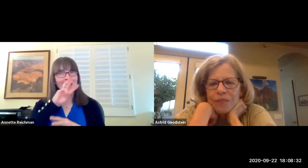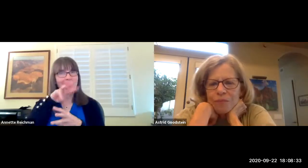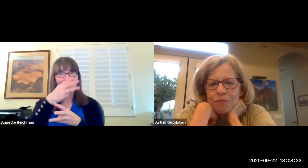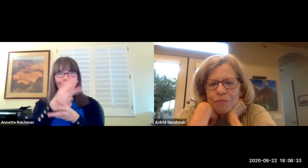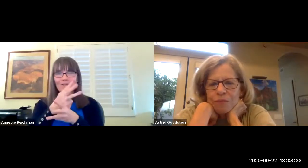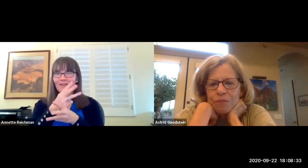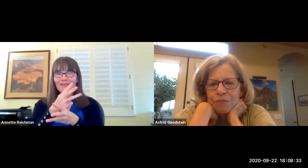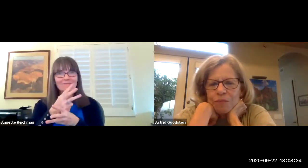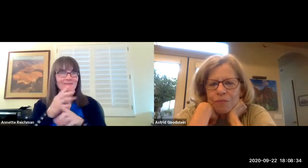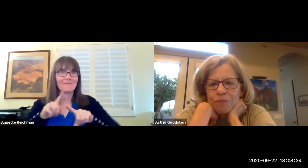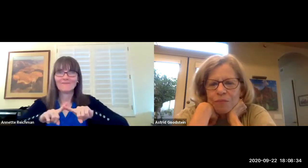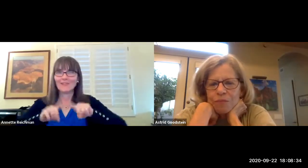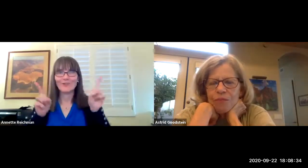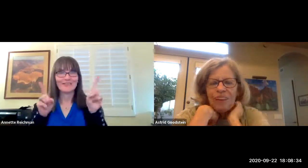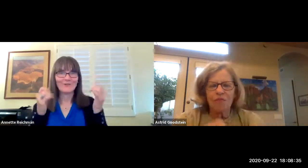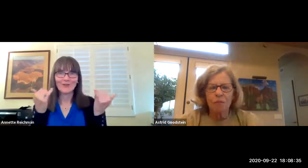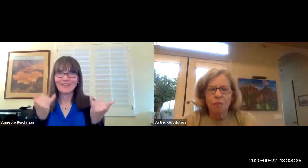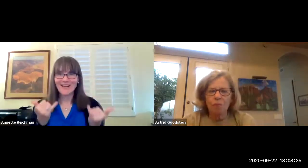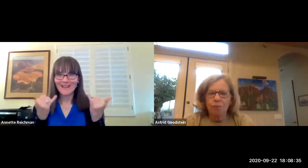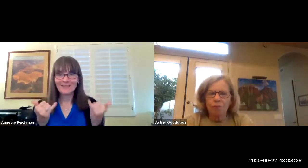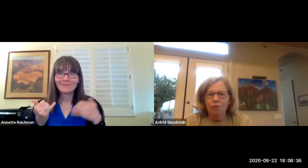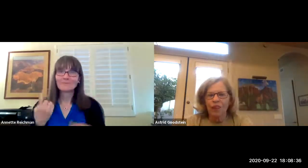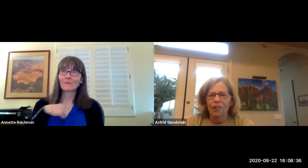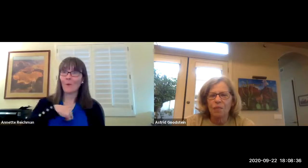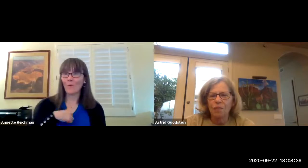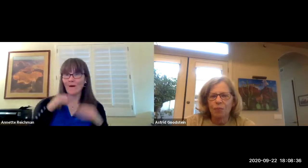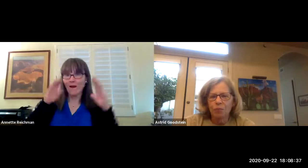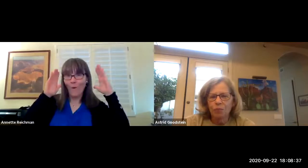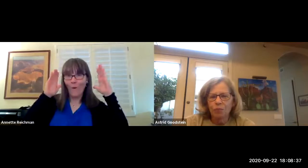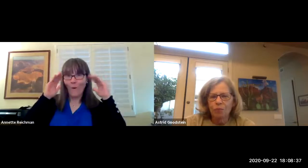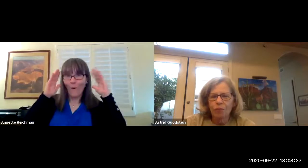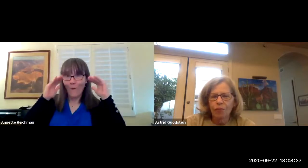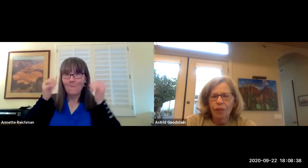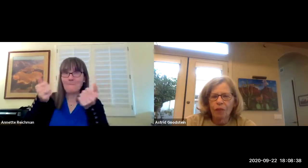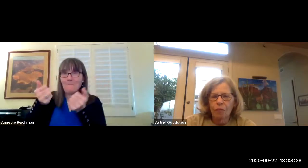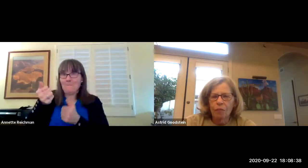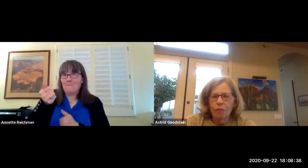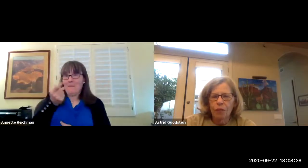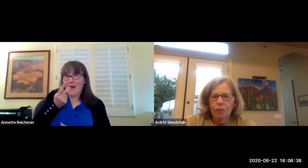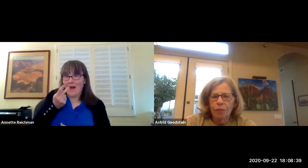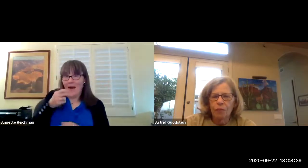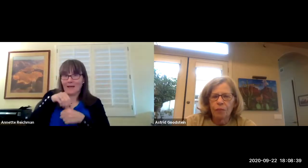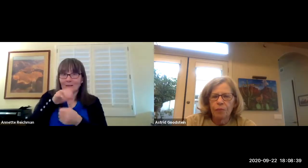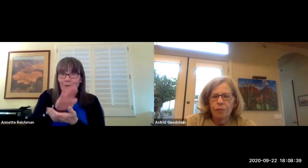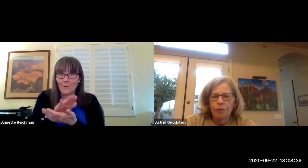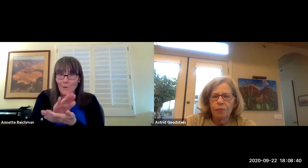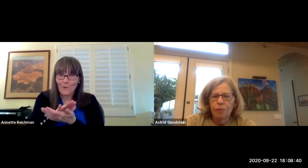provide a monthly data plan for them our world is very different now